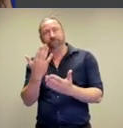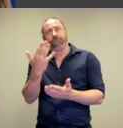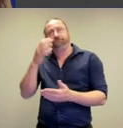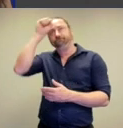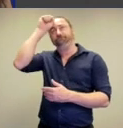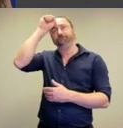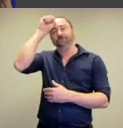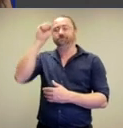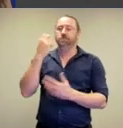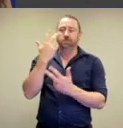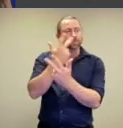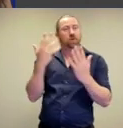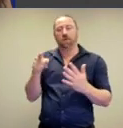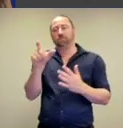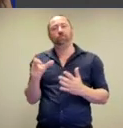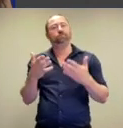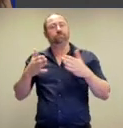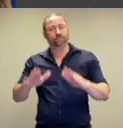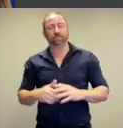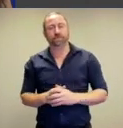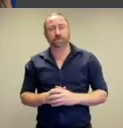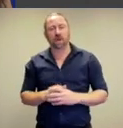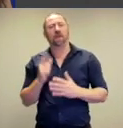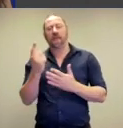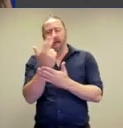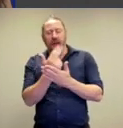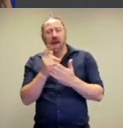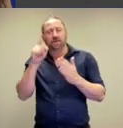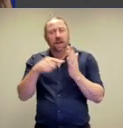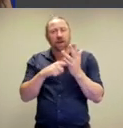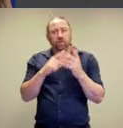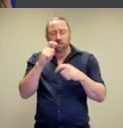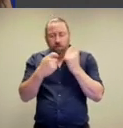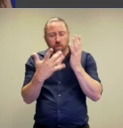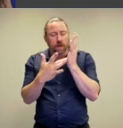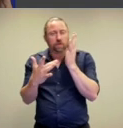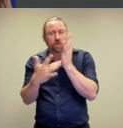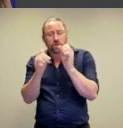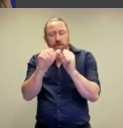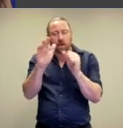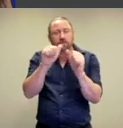marking and remembering the dead and then as artists developed their